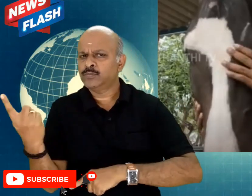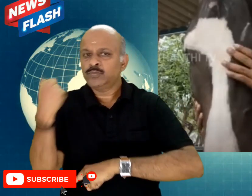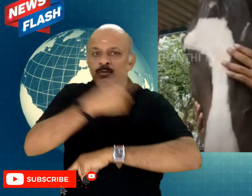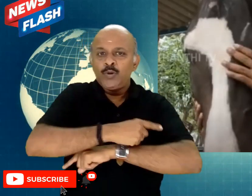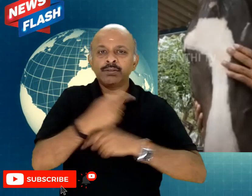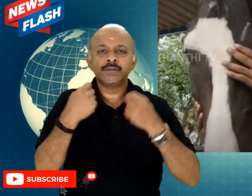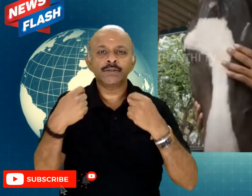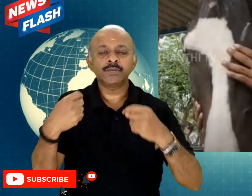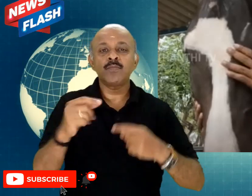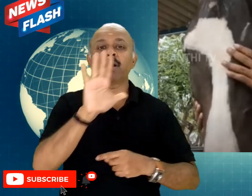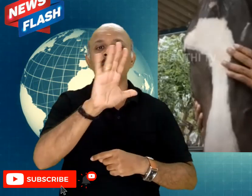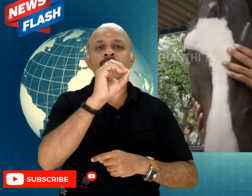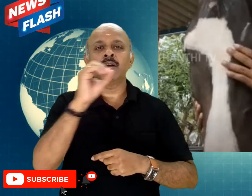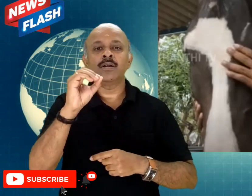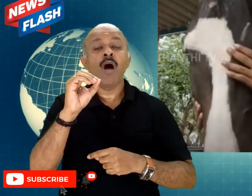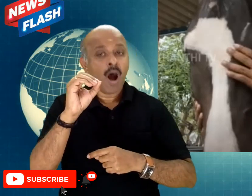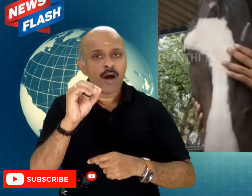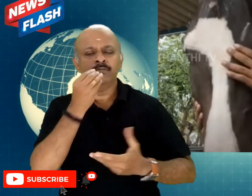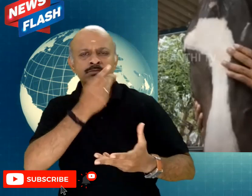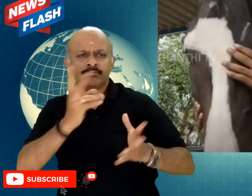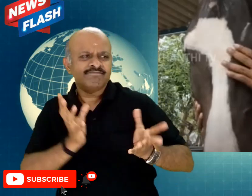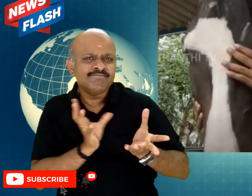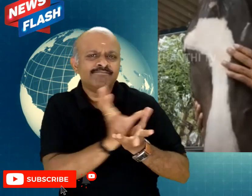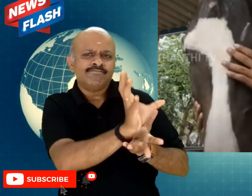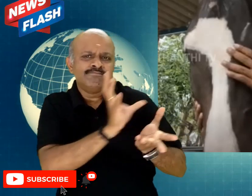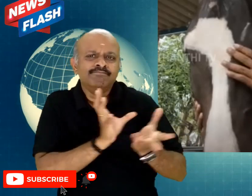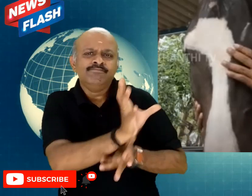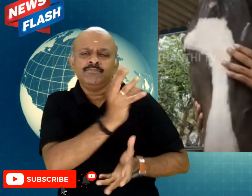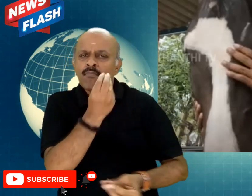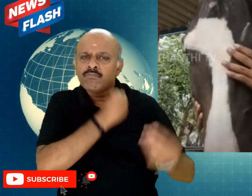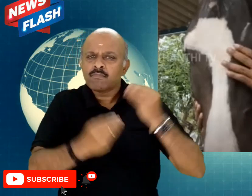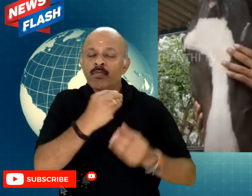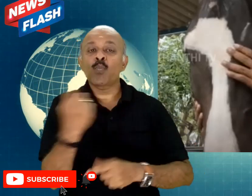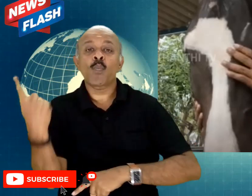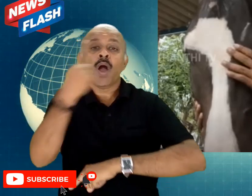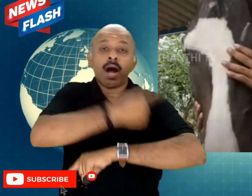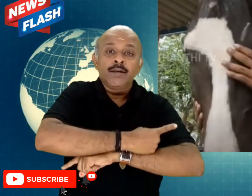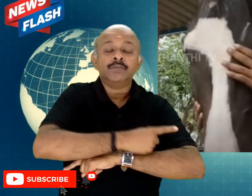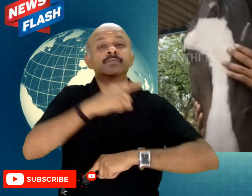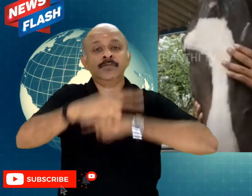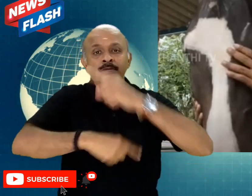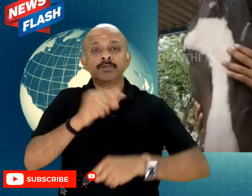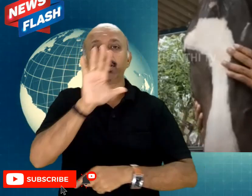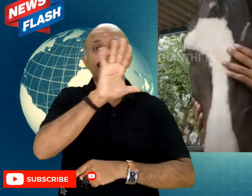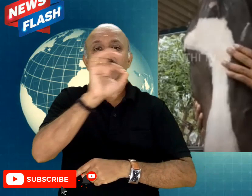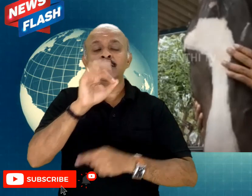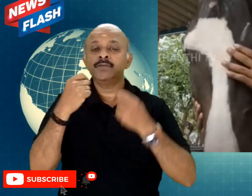Nandakumar and his family feeds healthy food for the horse spending ₹500 a day.